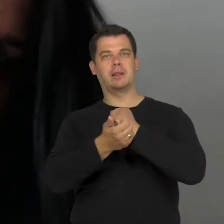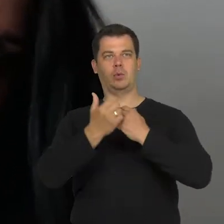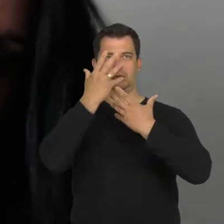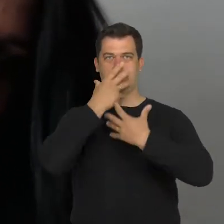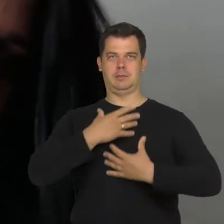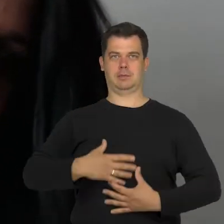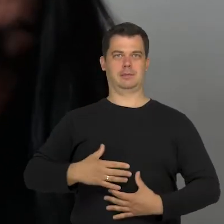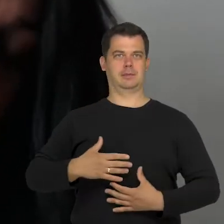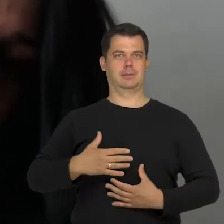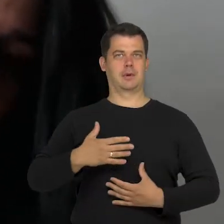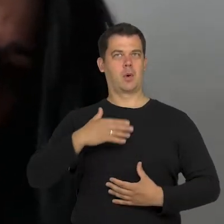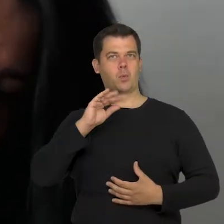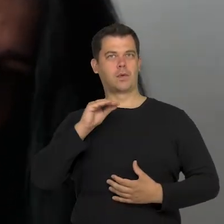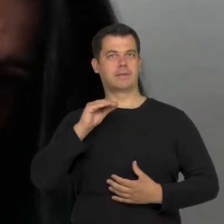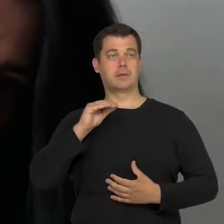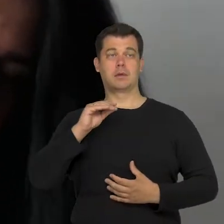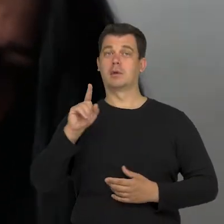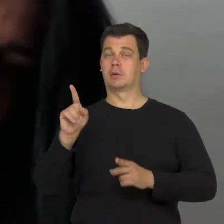And with the full support of the whole group,